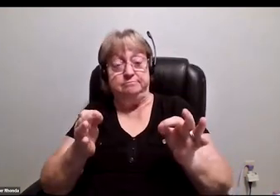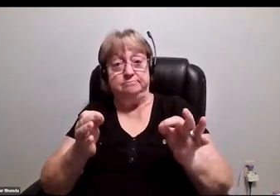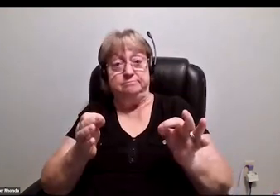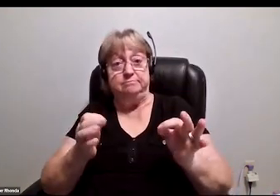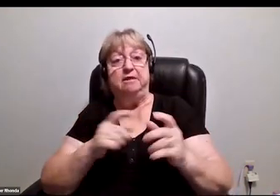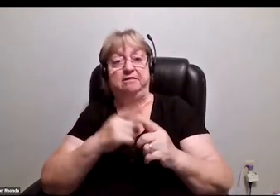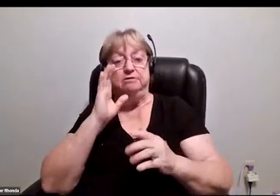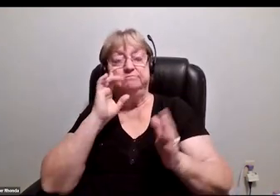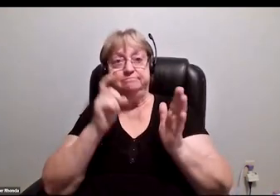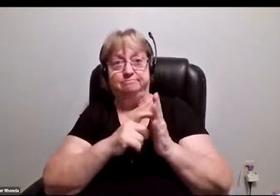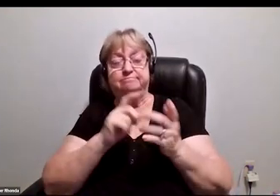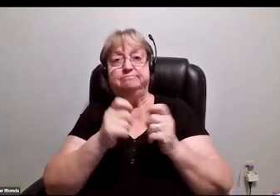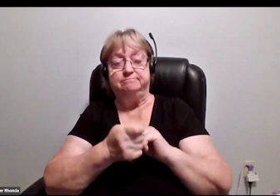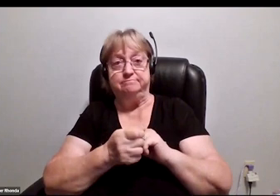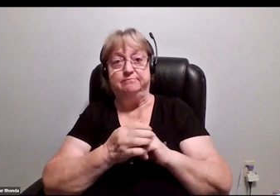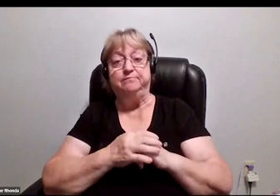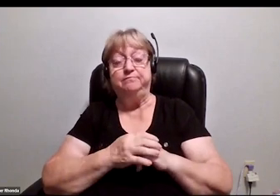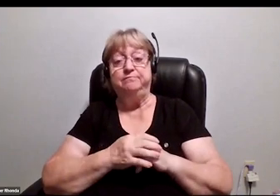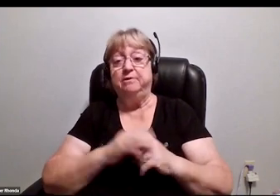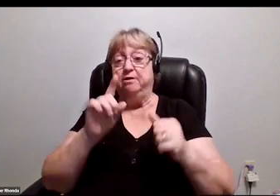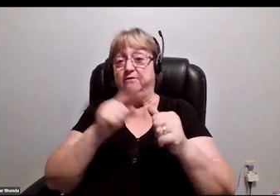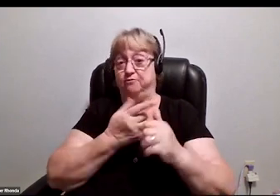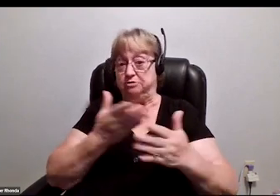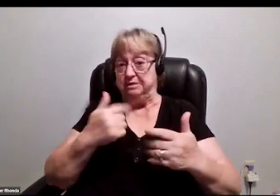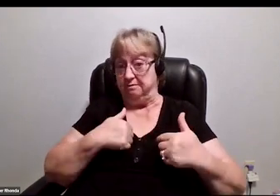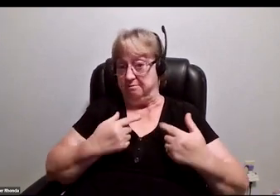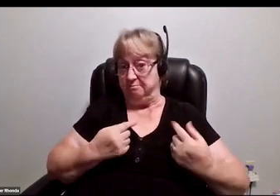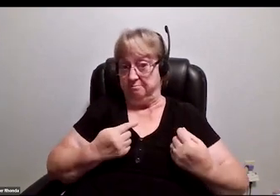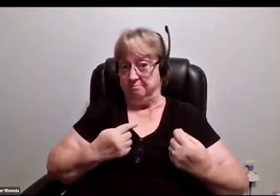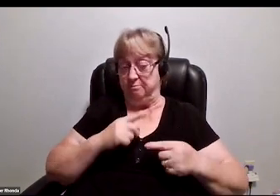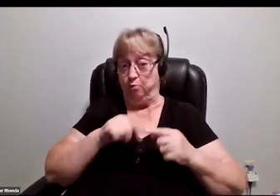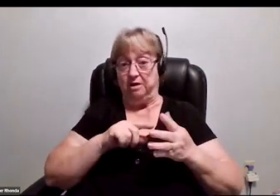that we start to see change. One of the first things I did when I started getting, like,